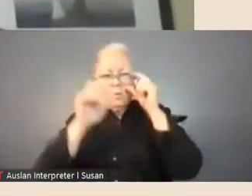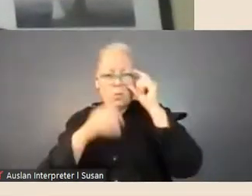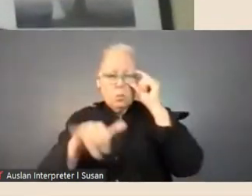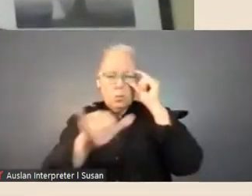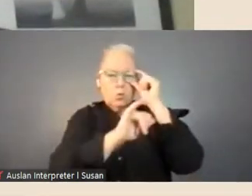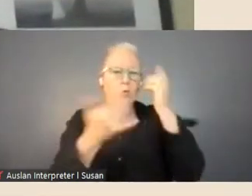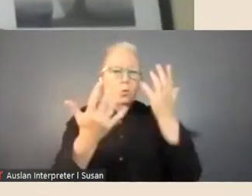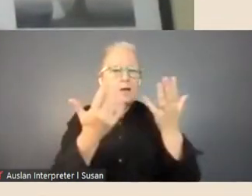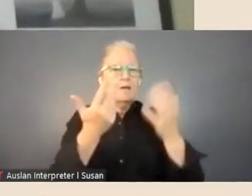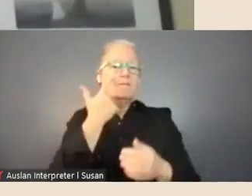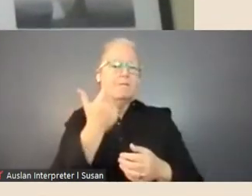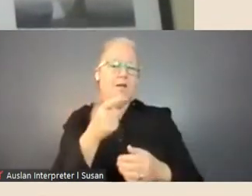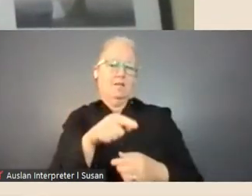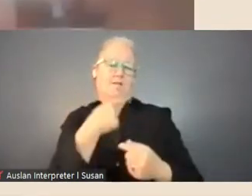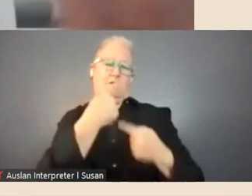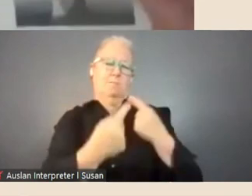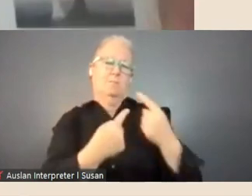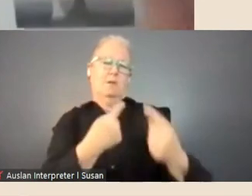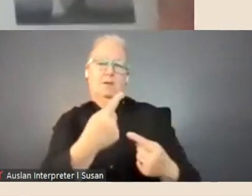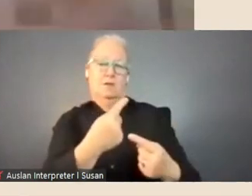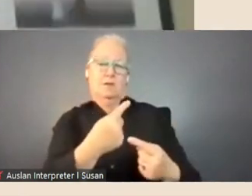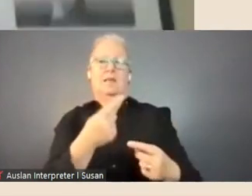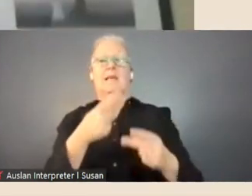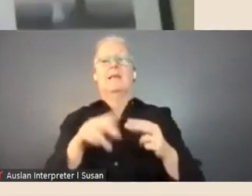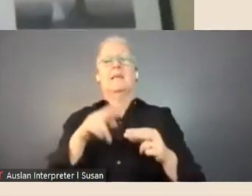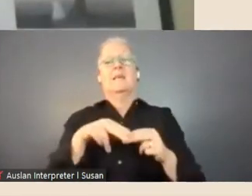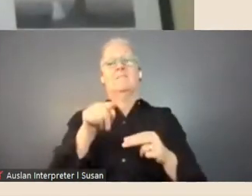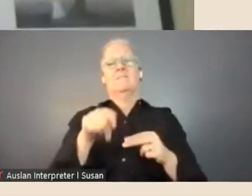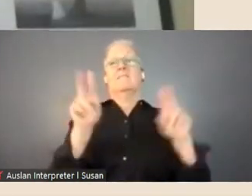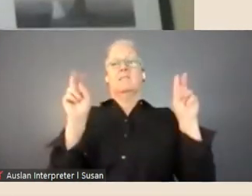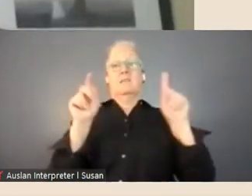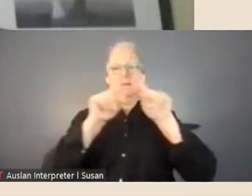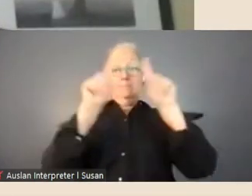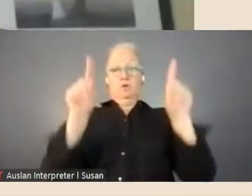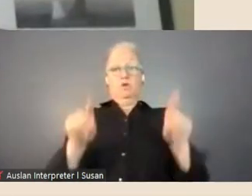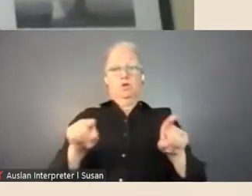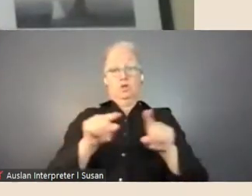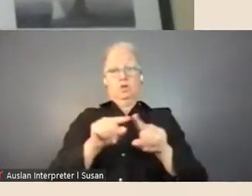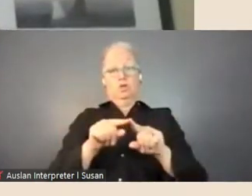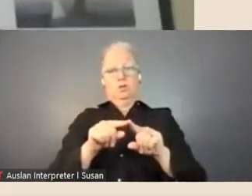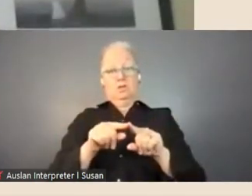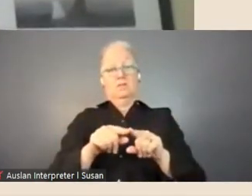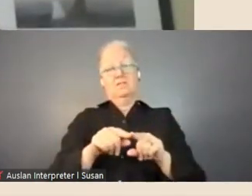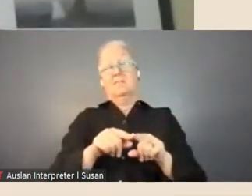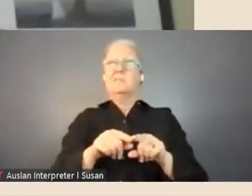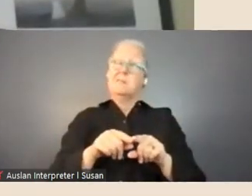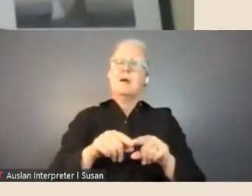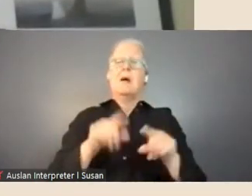but if you're talking about 'pictures' as a format then, yes they're mostly catalogued